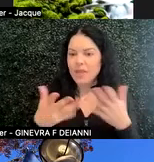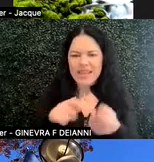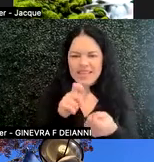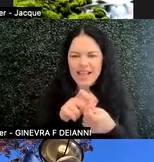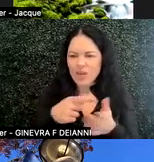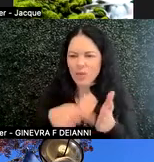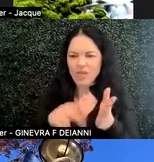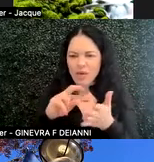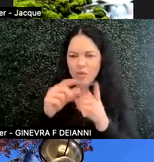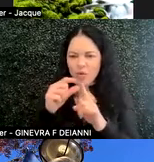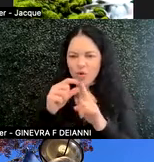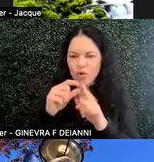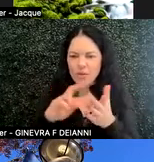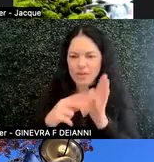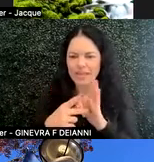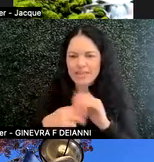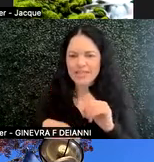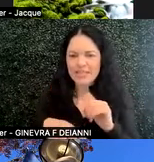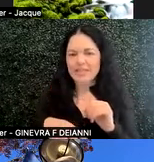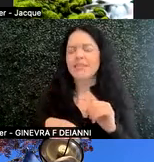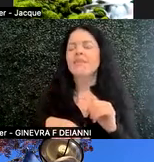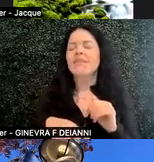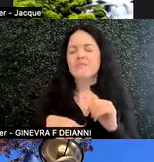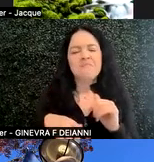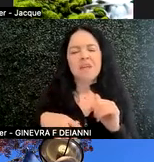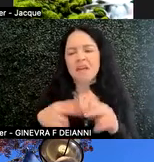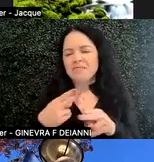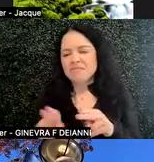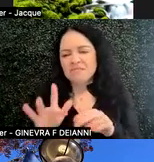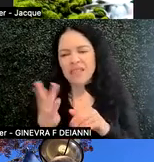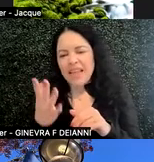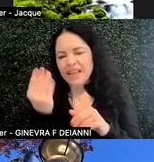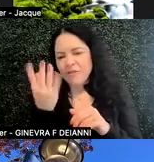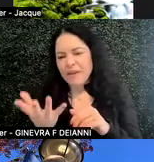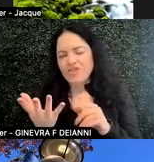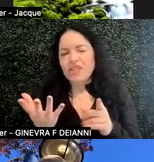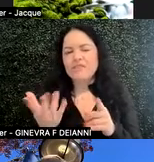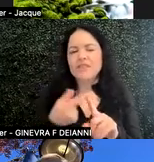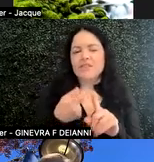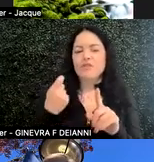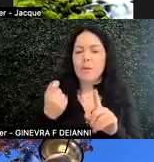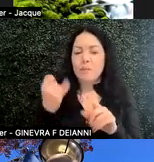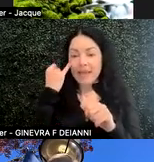I can only give you a very, very brief information right now. So it came from the idea of biodiversity.